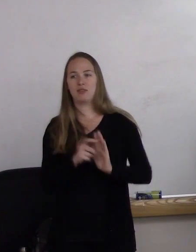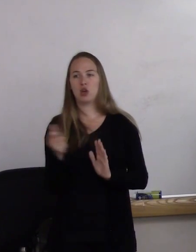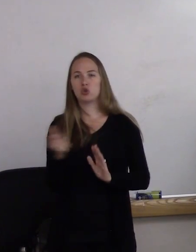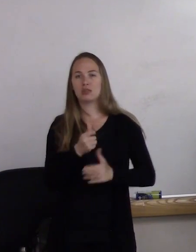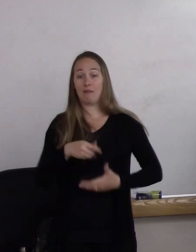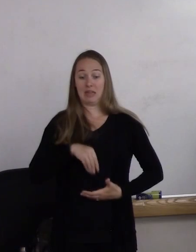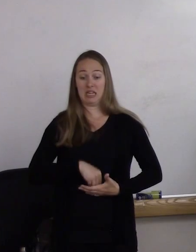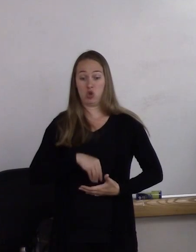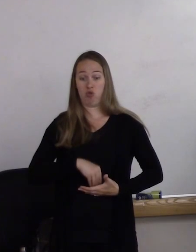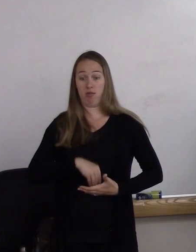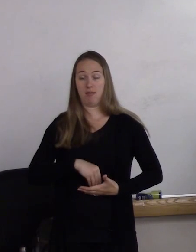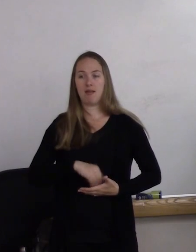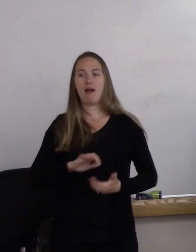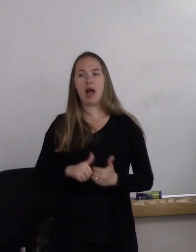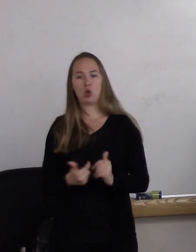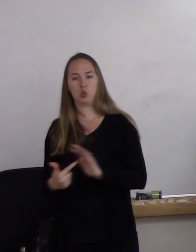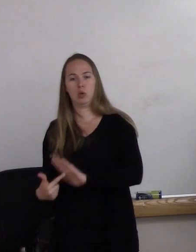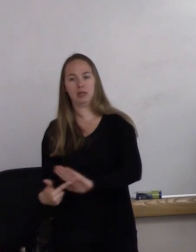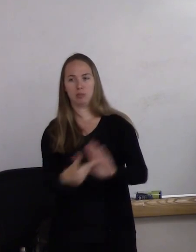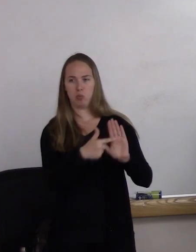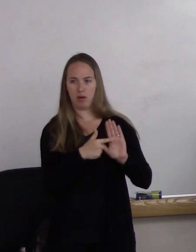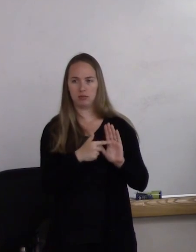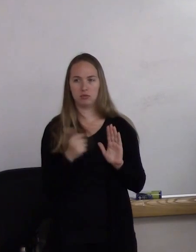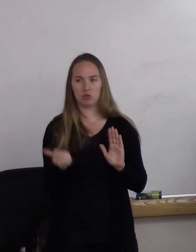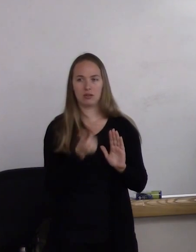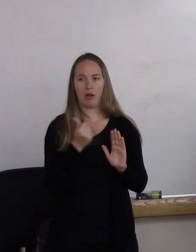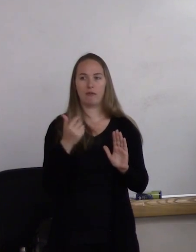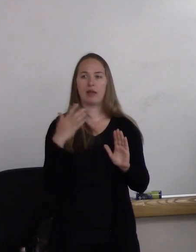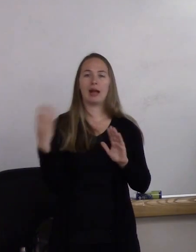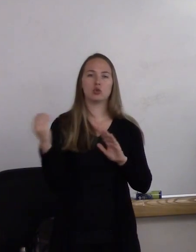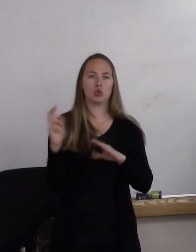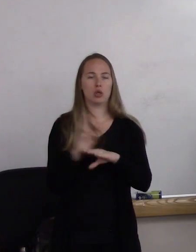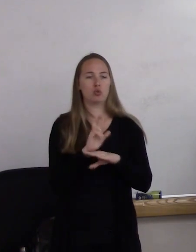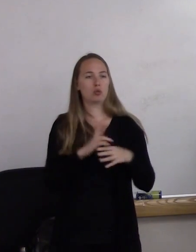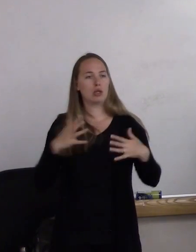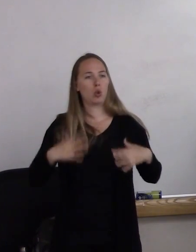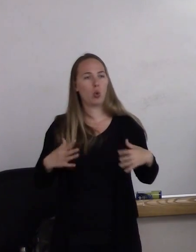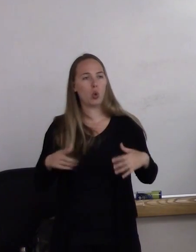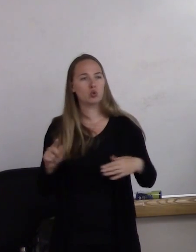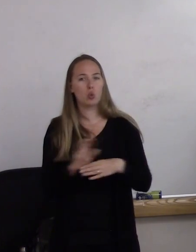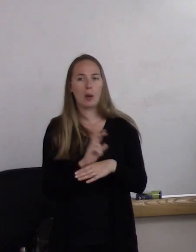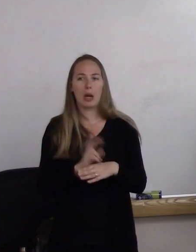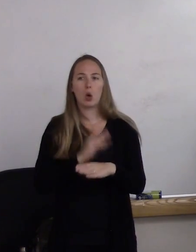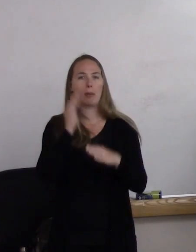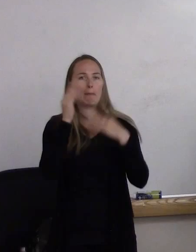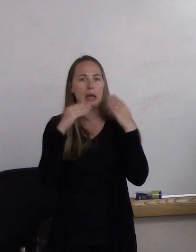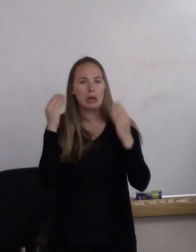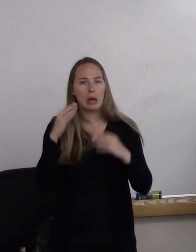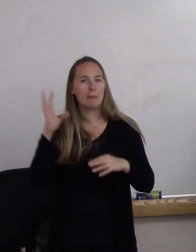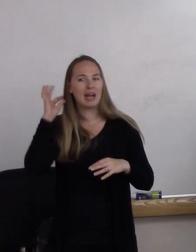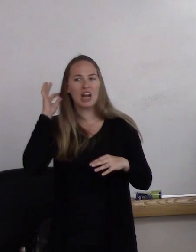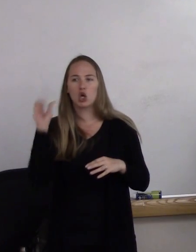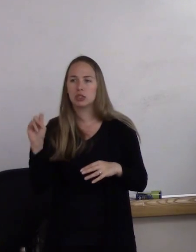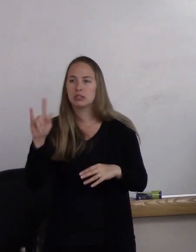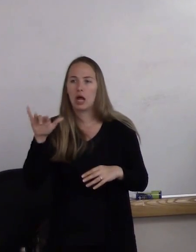and how you express yourself externally through the clothing that you wear, through makeup, through hairstyles.